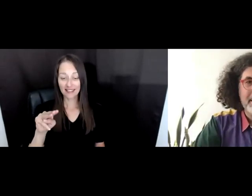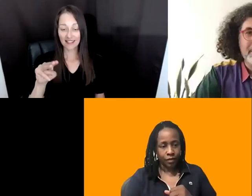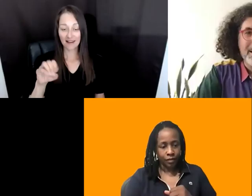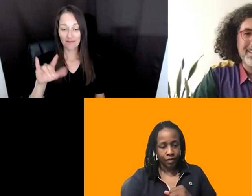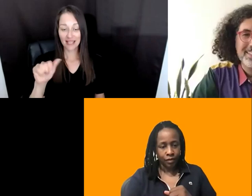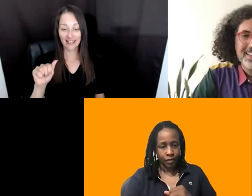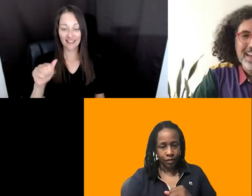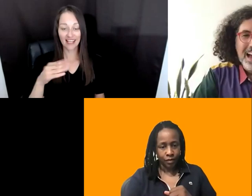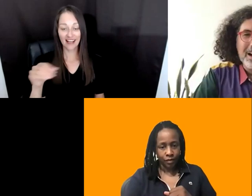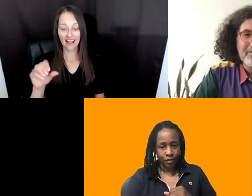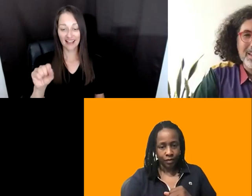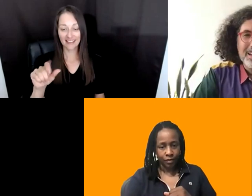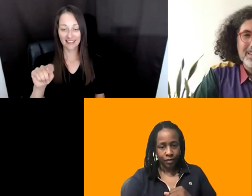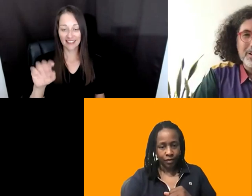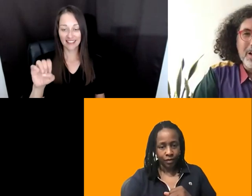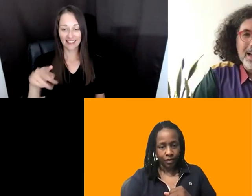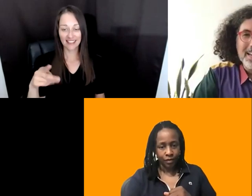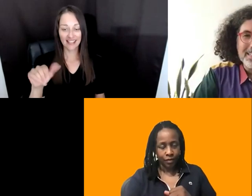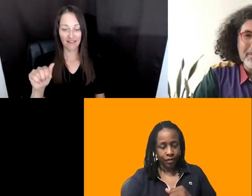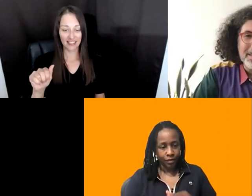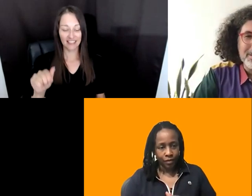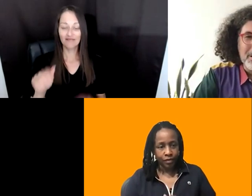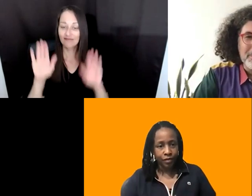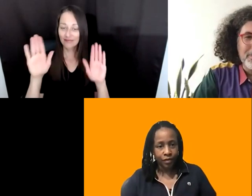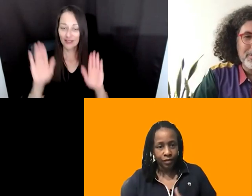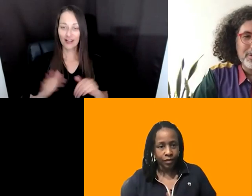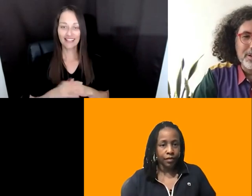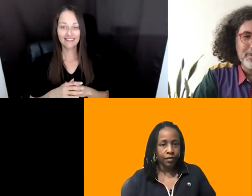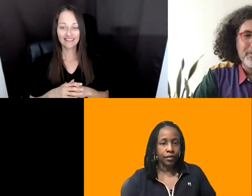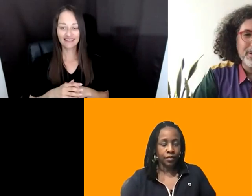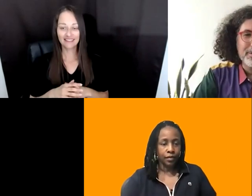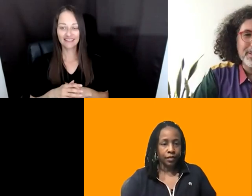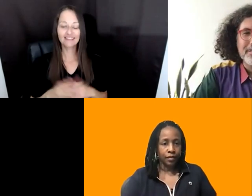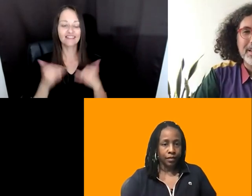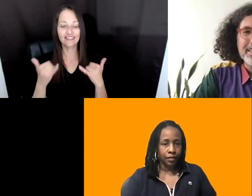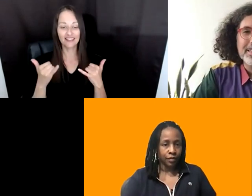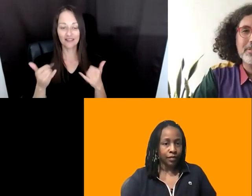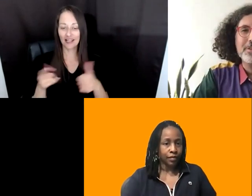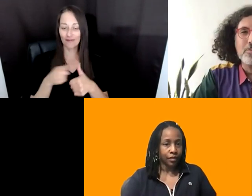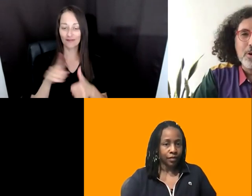GREAT. SO I GUESS I'M GONNA START WITH THE FIRST QUESTION FOR YOU STEPHANIE. SINCE YOUR WORK